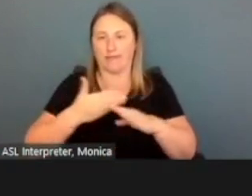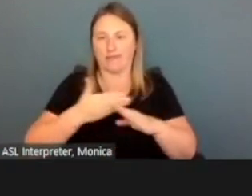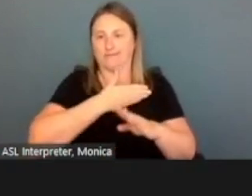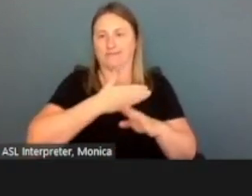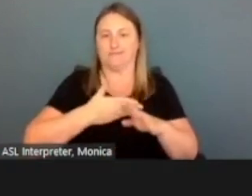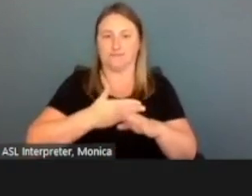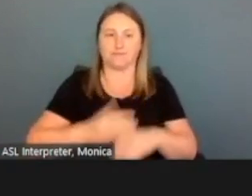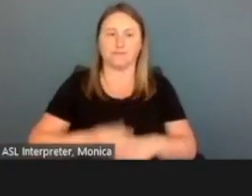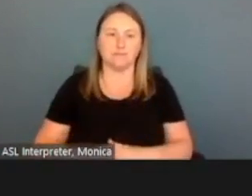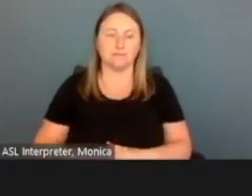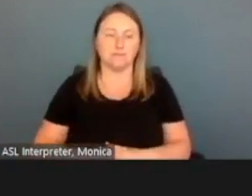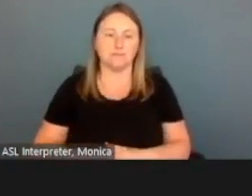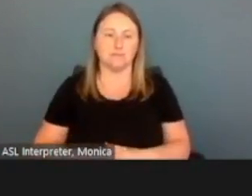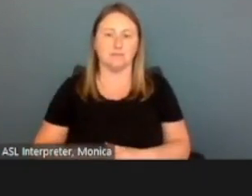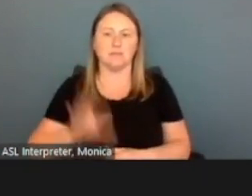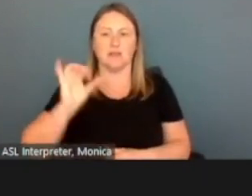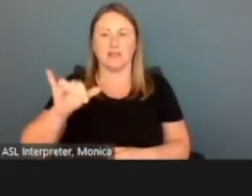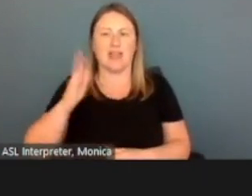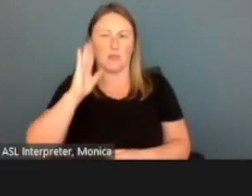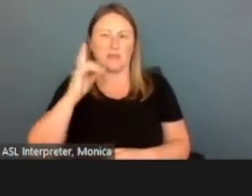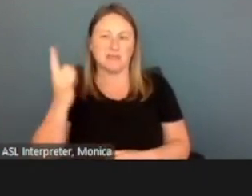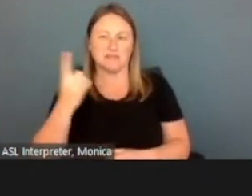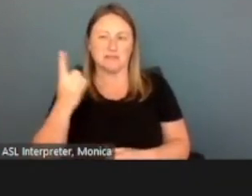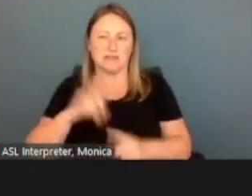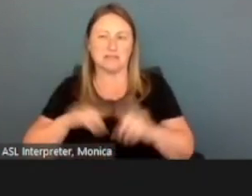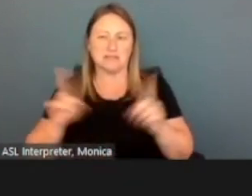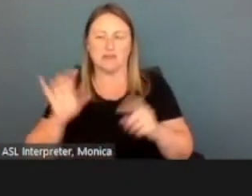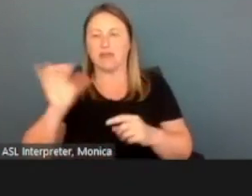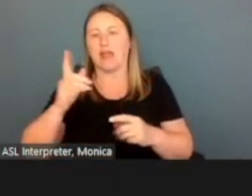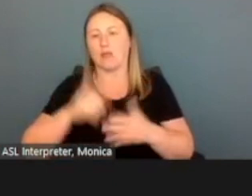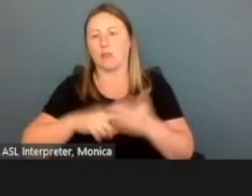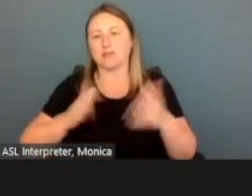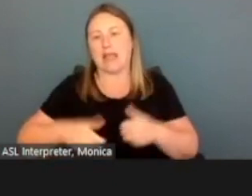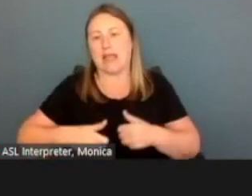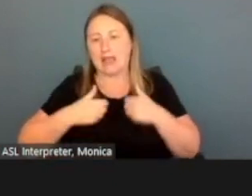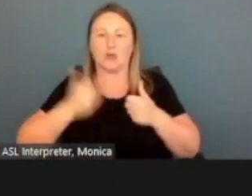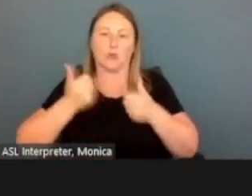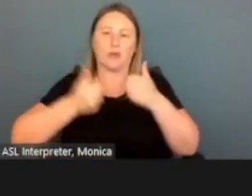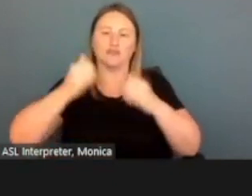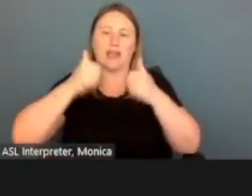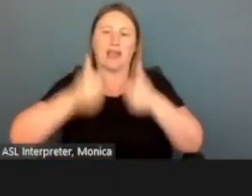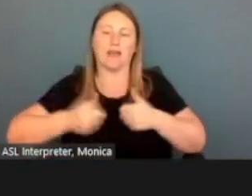This would be something different, like what is the address? Which of these addresses have you lived at?